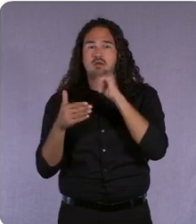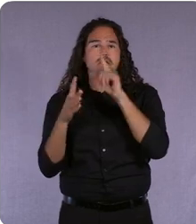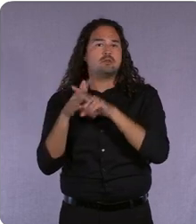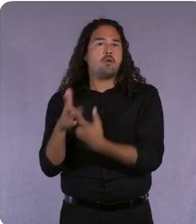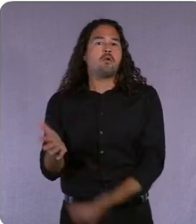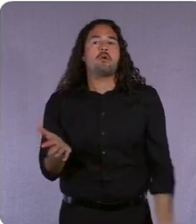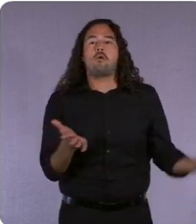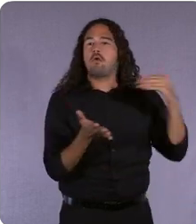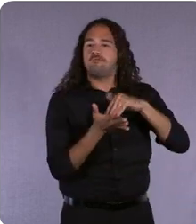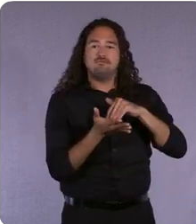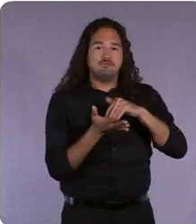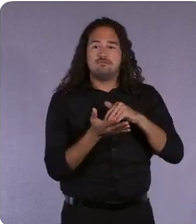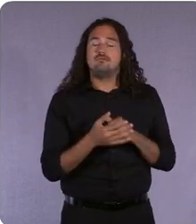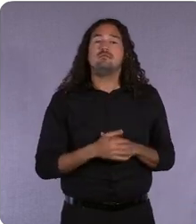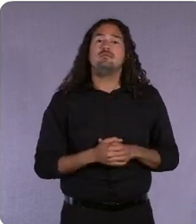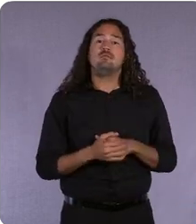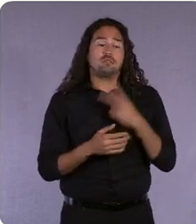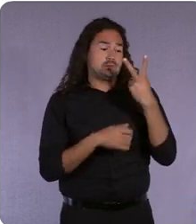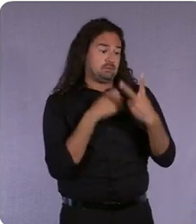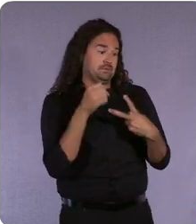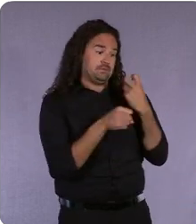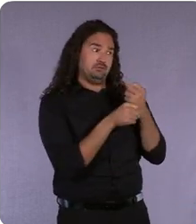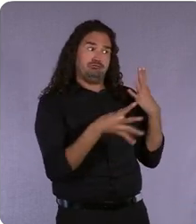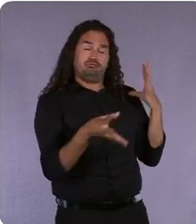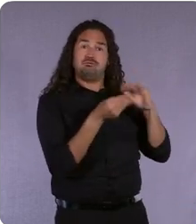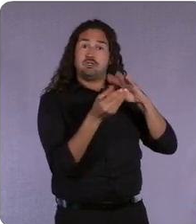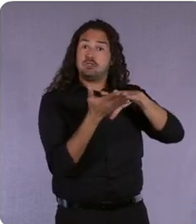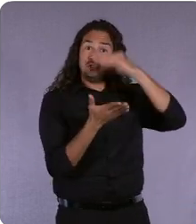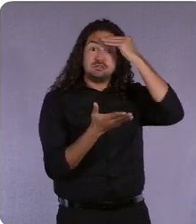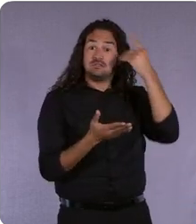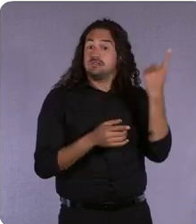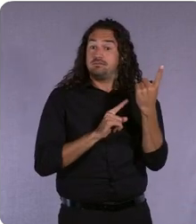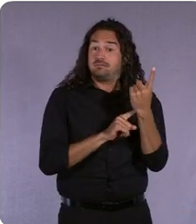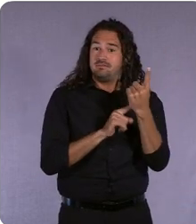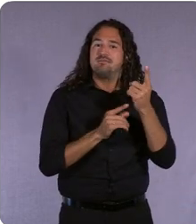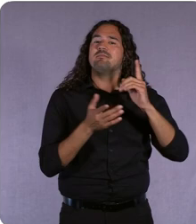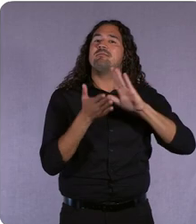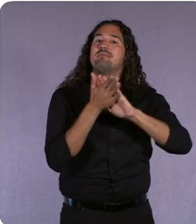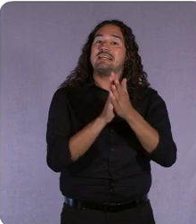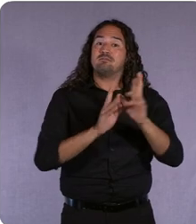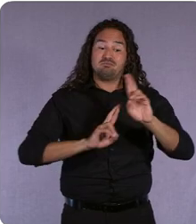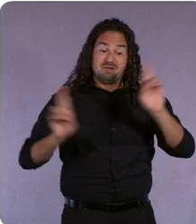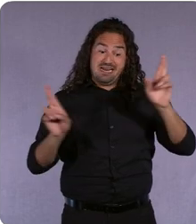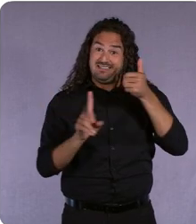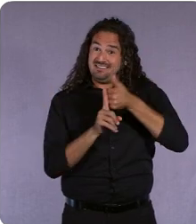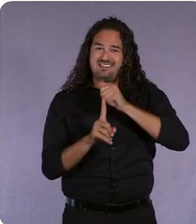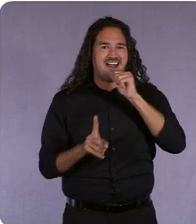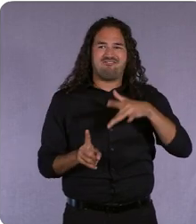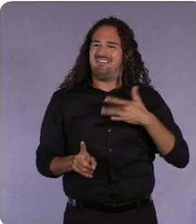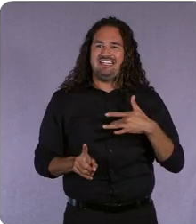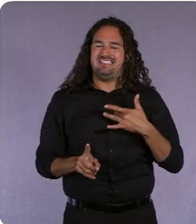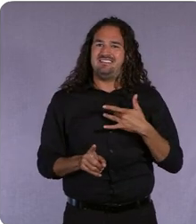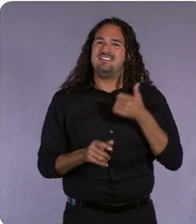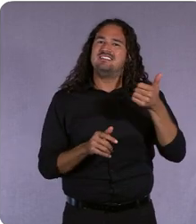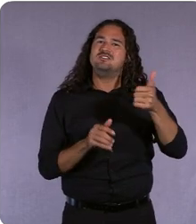learned anything from the last two years it's that being ready is not a feeling it's a choice because